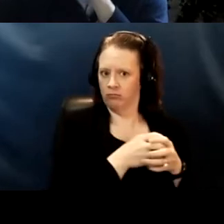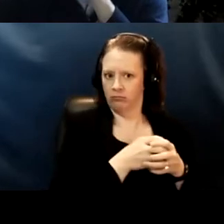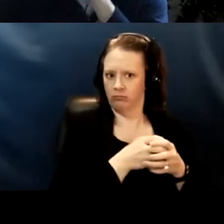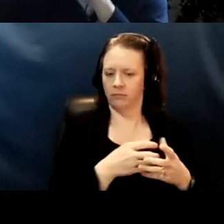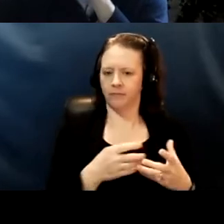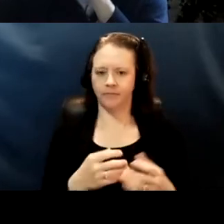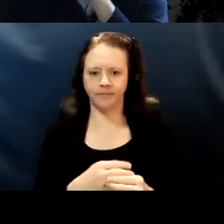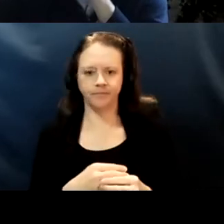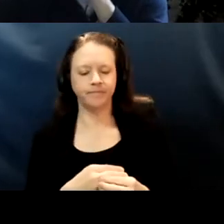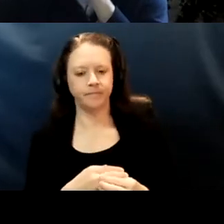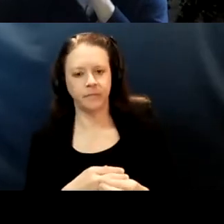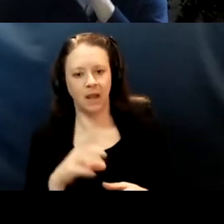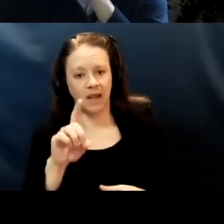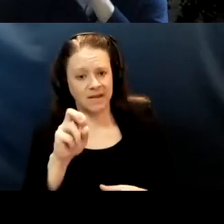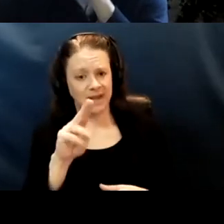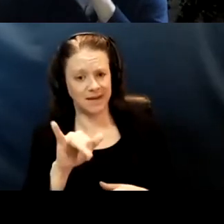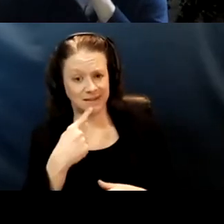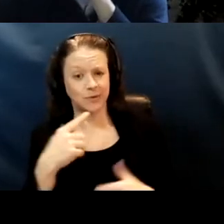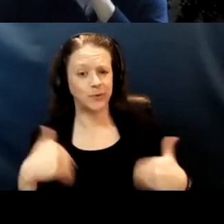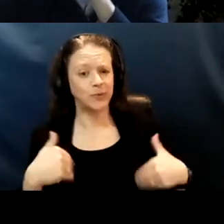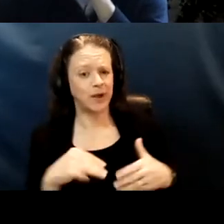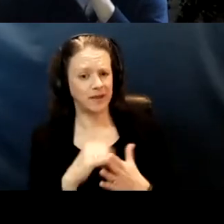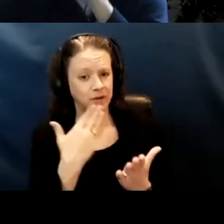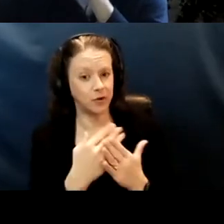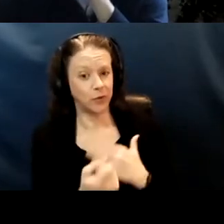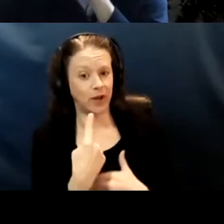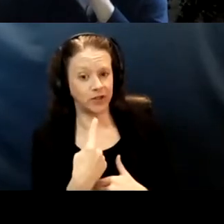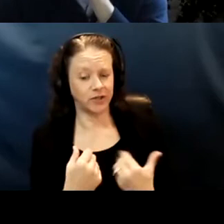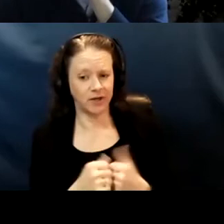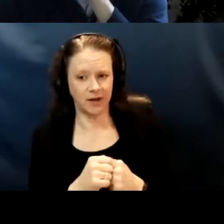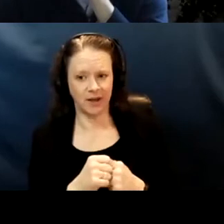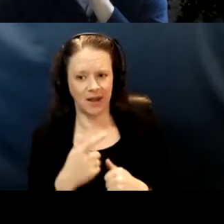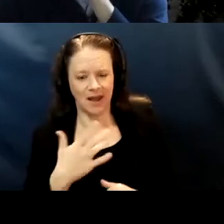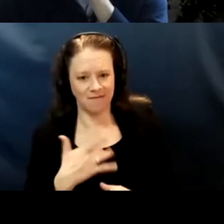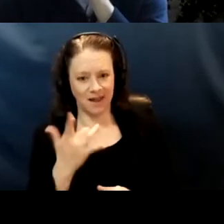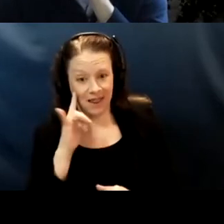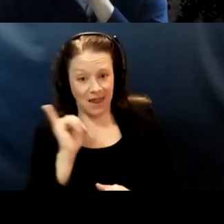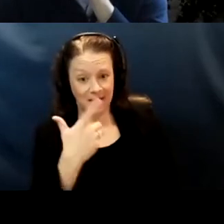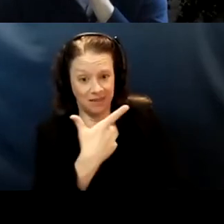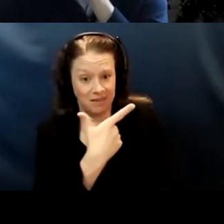That's a really good question. I feel like the vaccine rollout so easily forced people